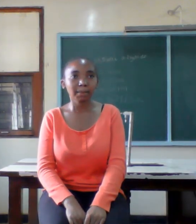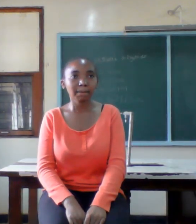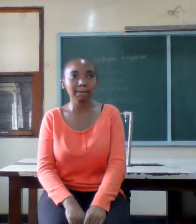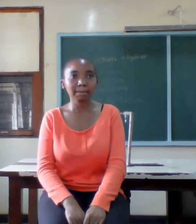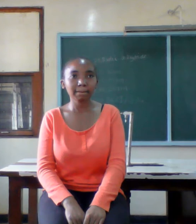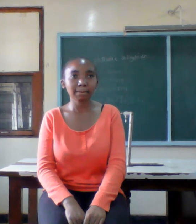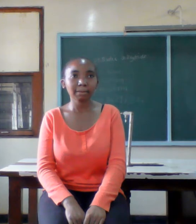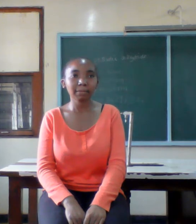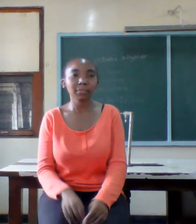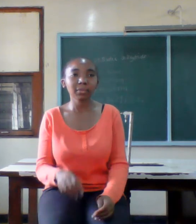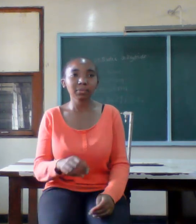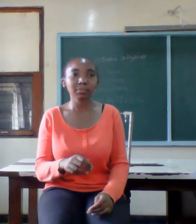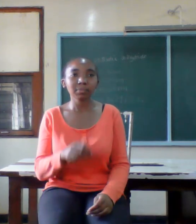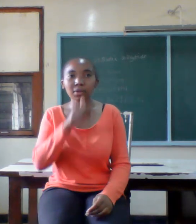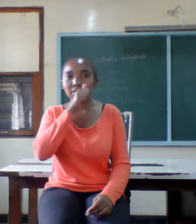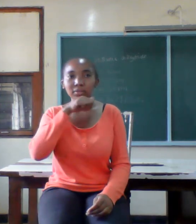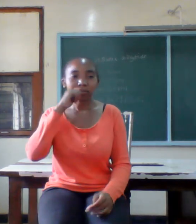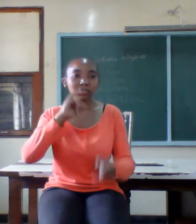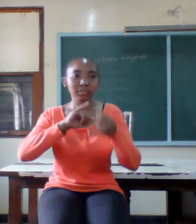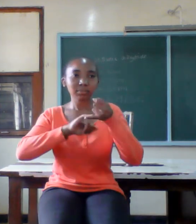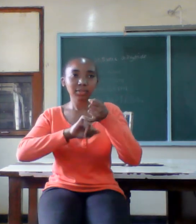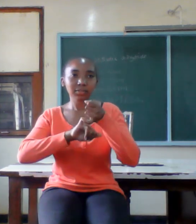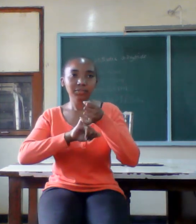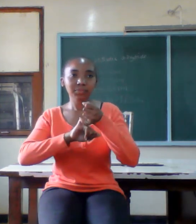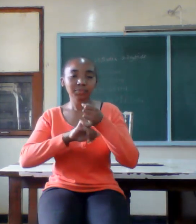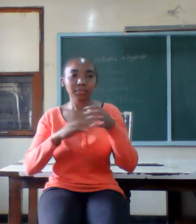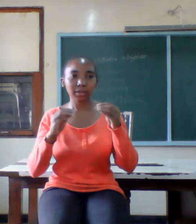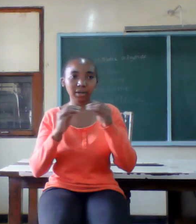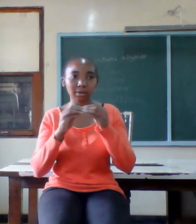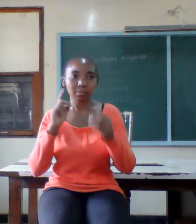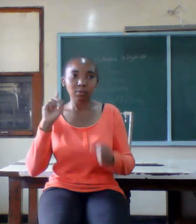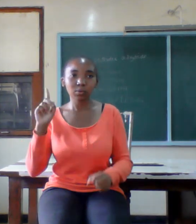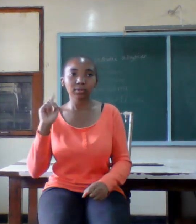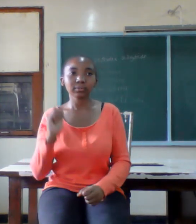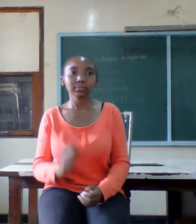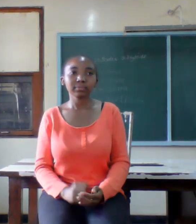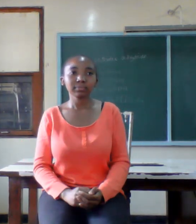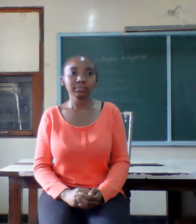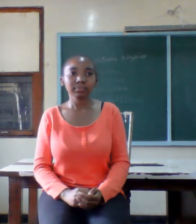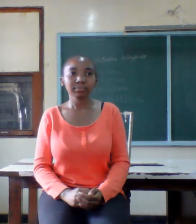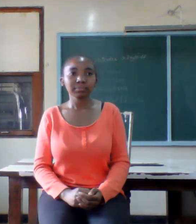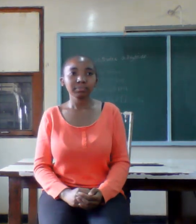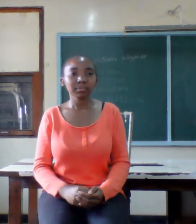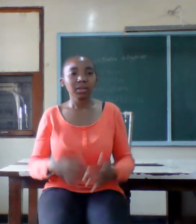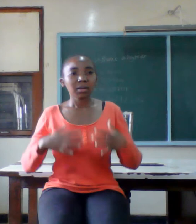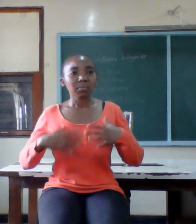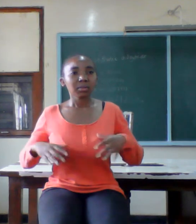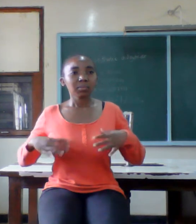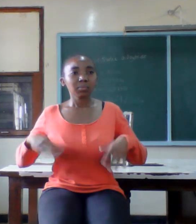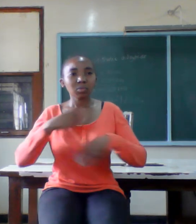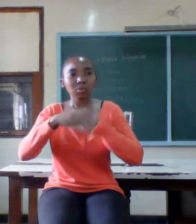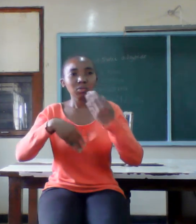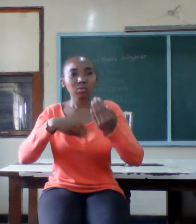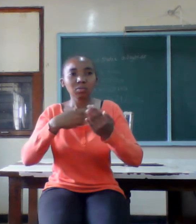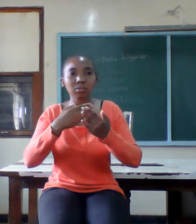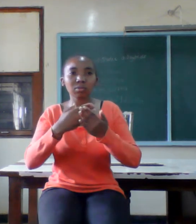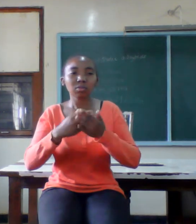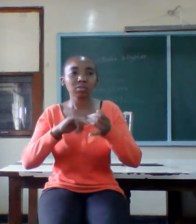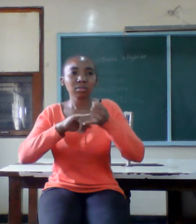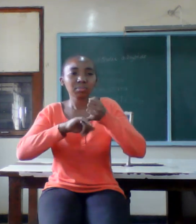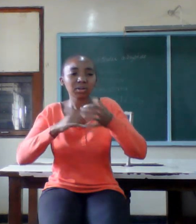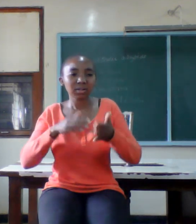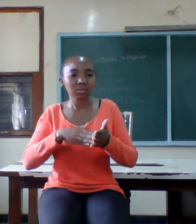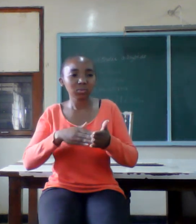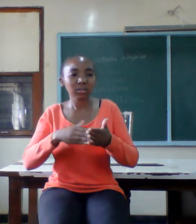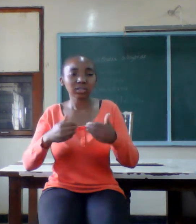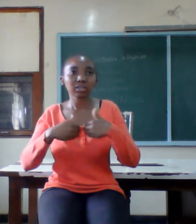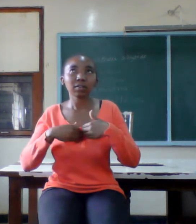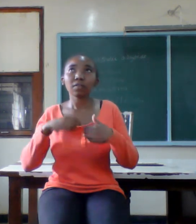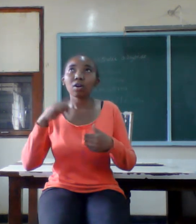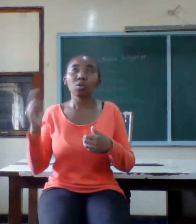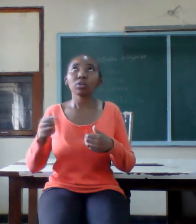secreting marriage one everyone you marry has a weakness only God does not have a weakness